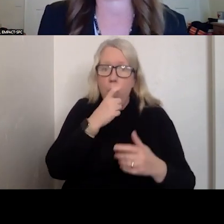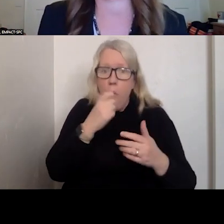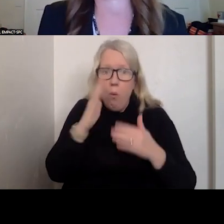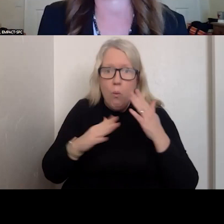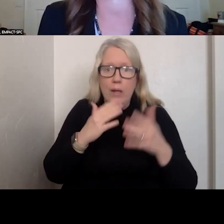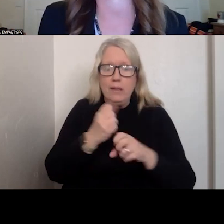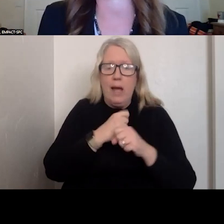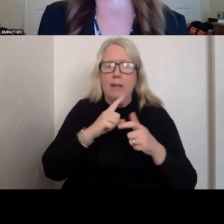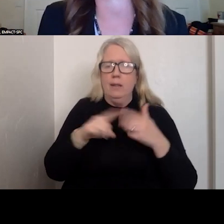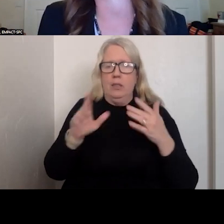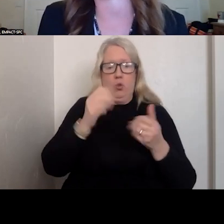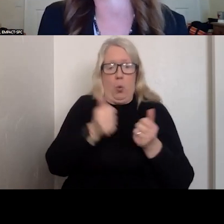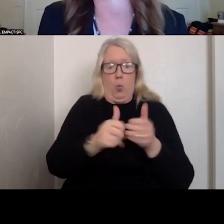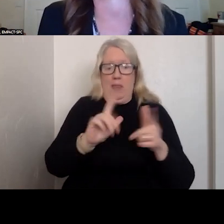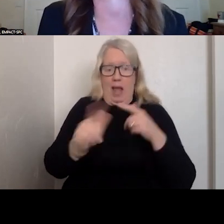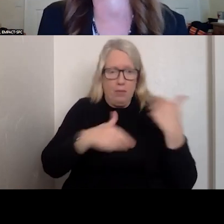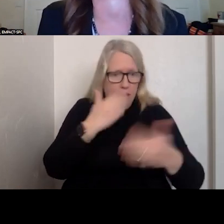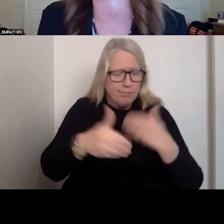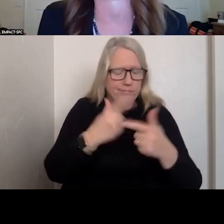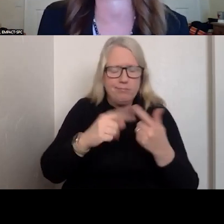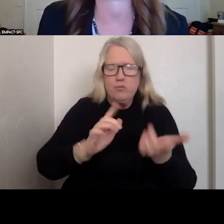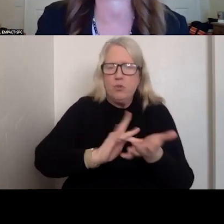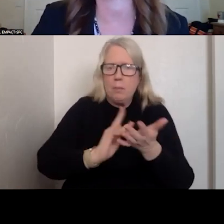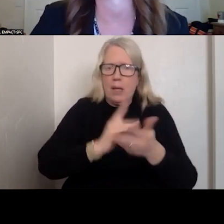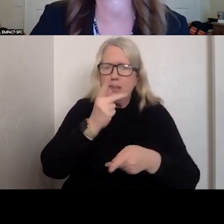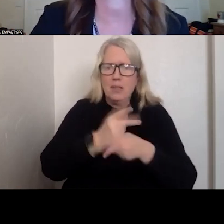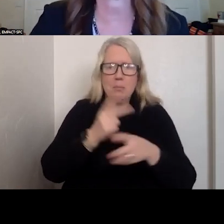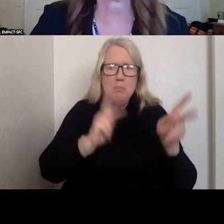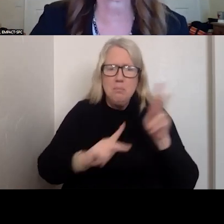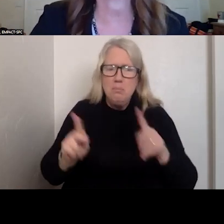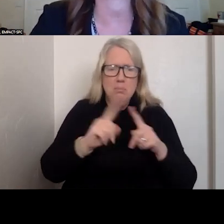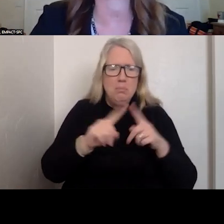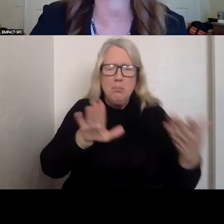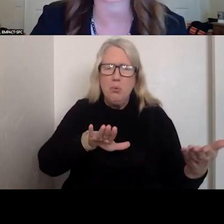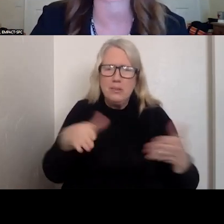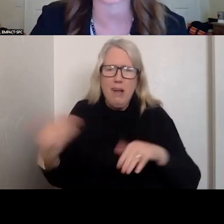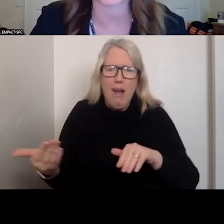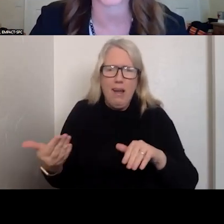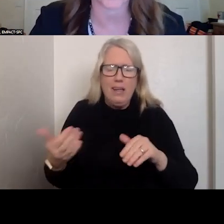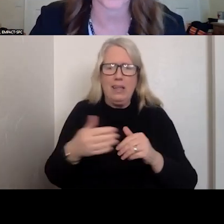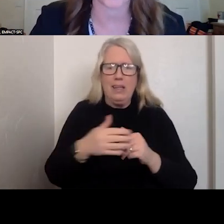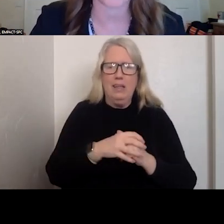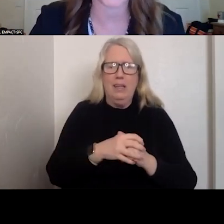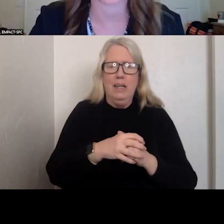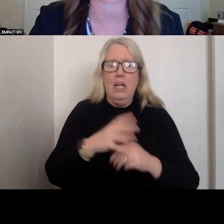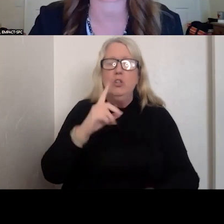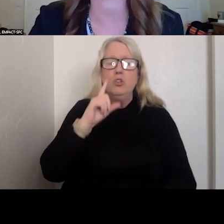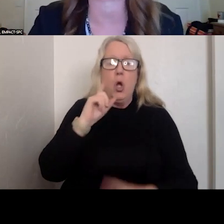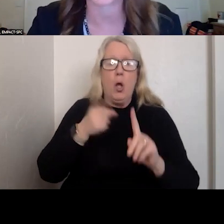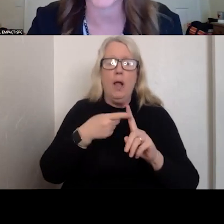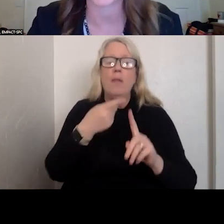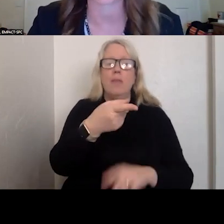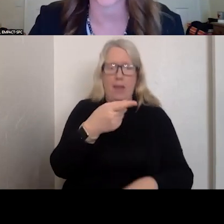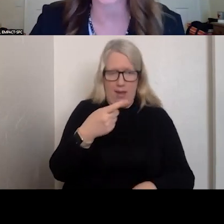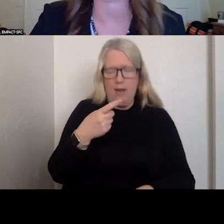WITHOUT THAT MEDICAL CARE, PEOPLE WERE DYING. SO THE FREEDOM HOUSE PROGRAM PROVIDED THAT